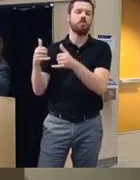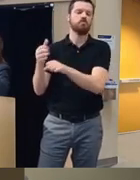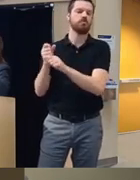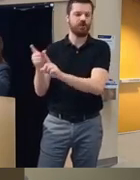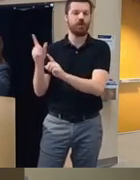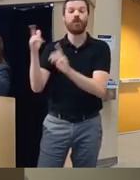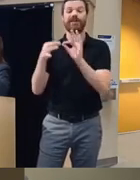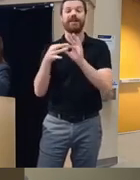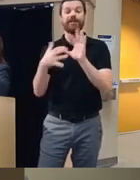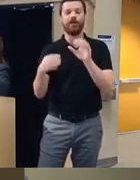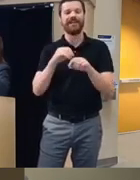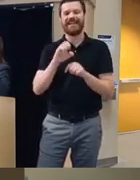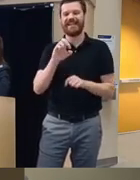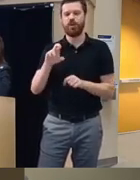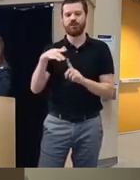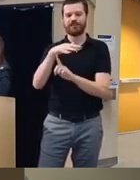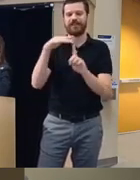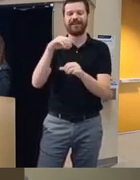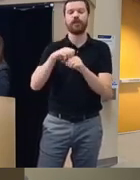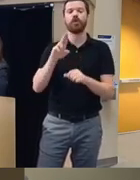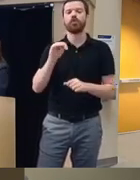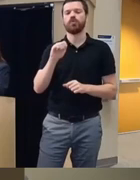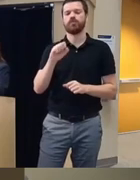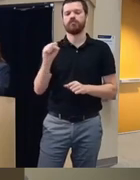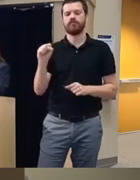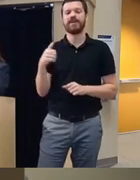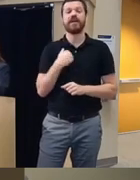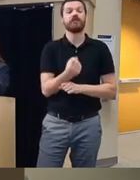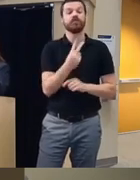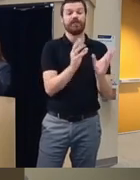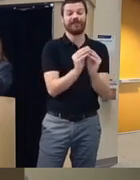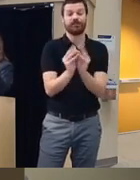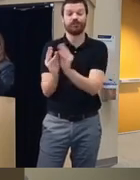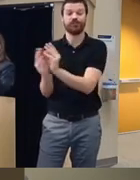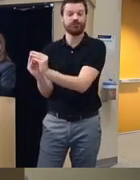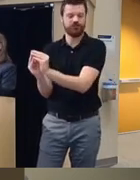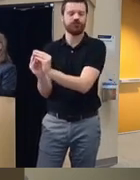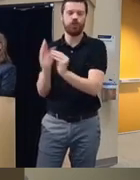this in ER settings out of UMass and there's 12 sessions that she's going to be doing with these